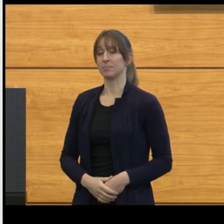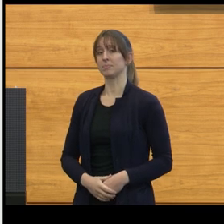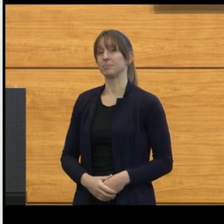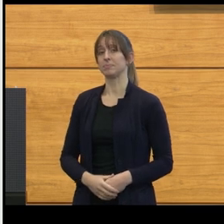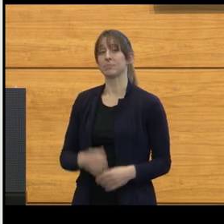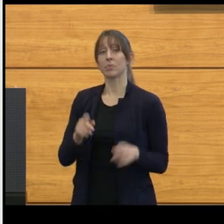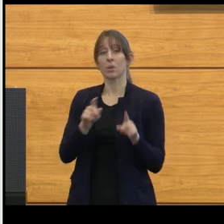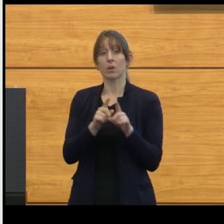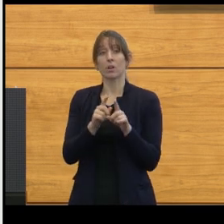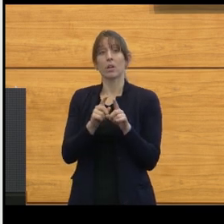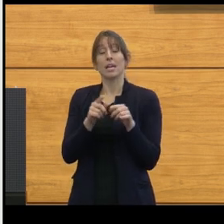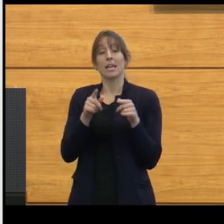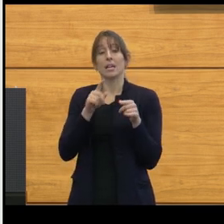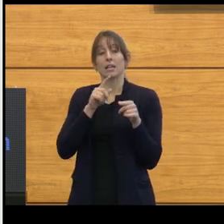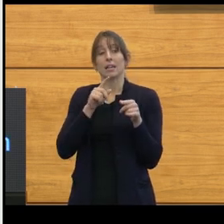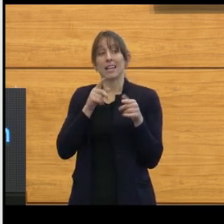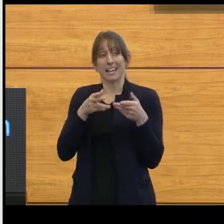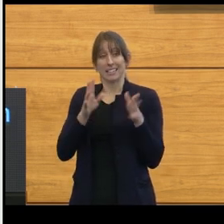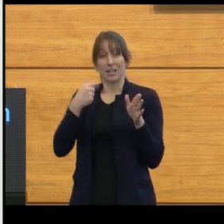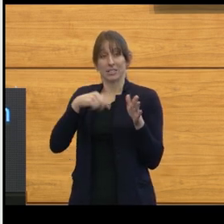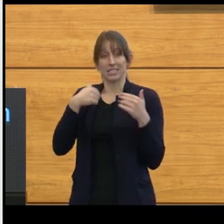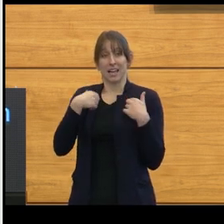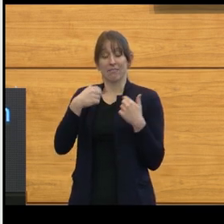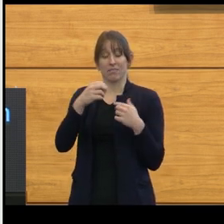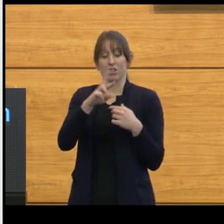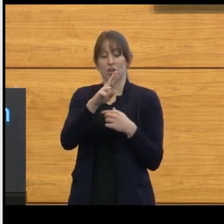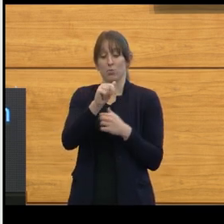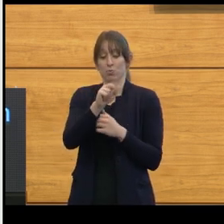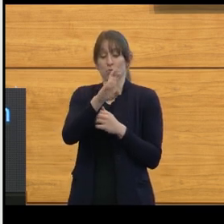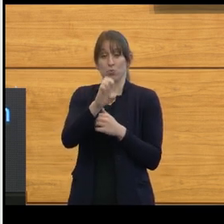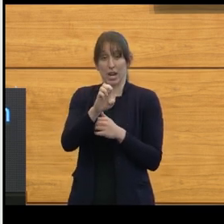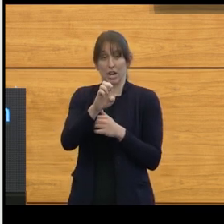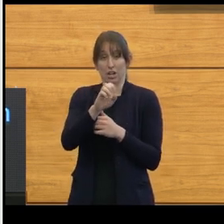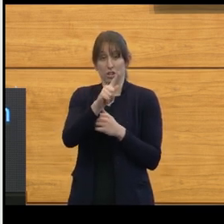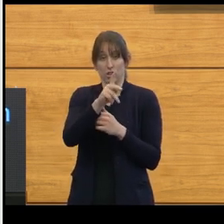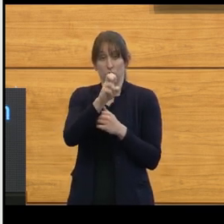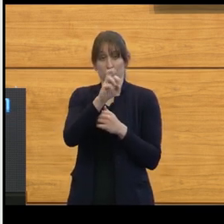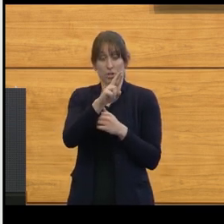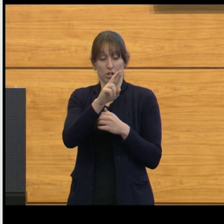taking these very rare tumors to get the most information. And I'm happy that we're part of that